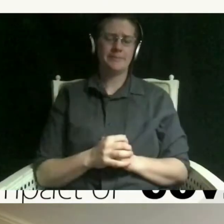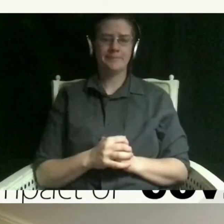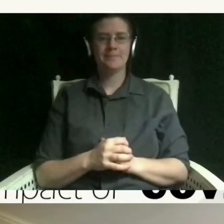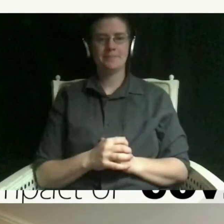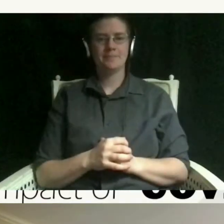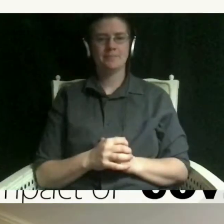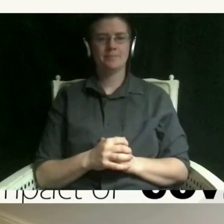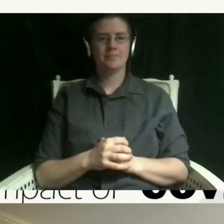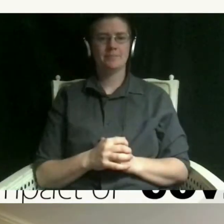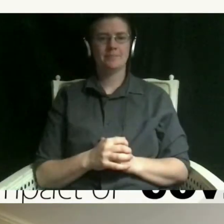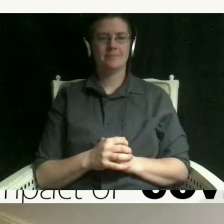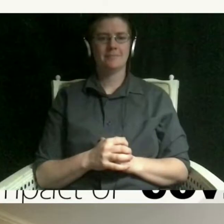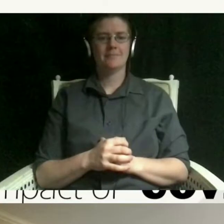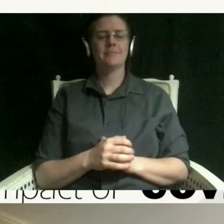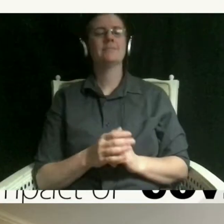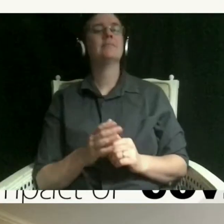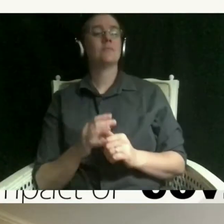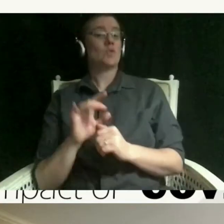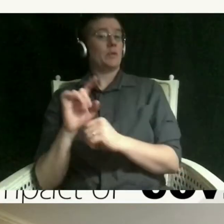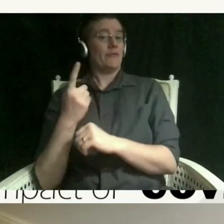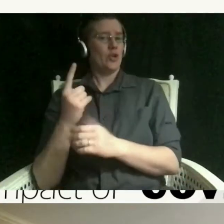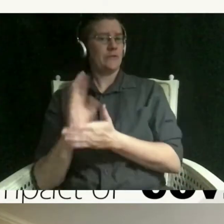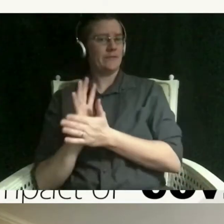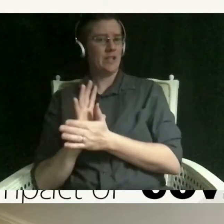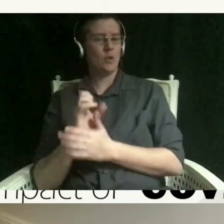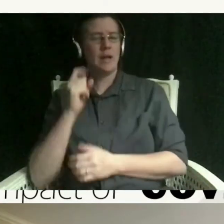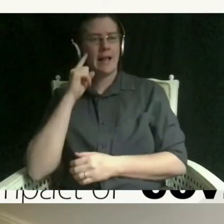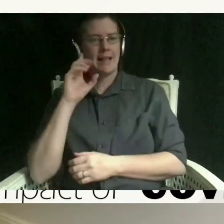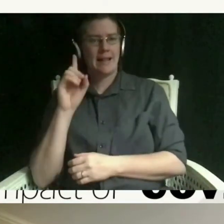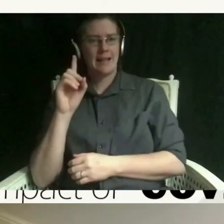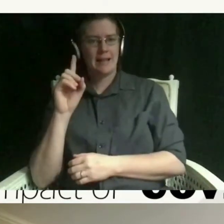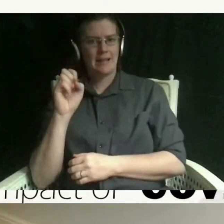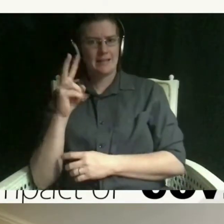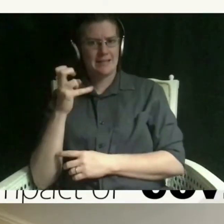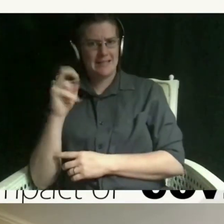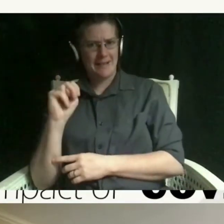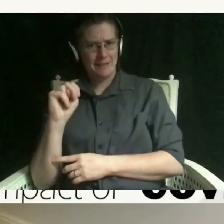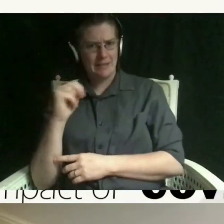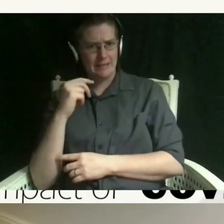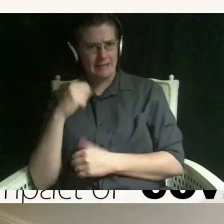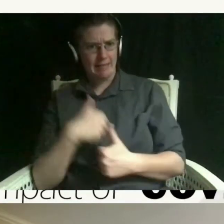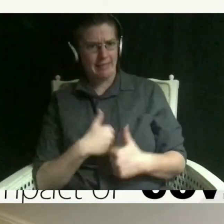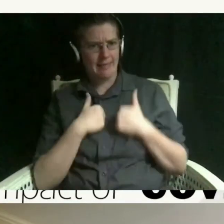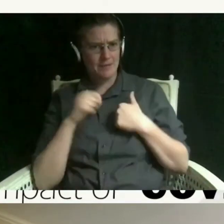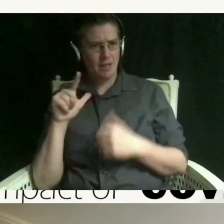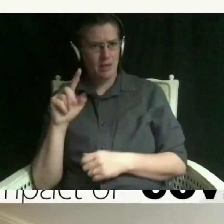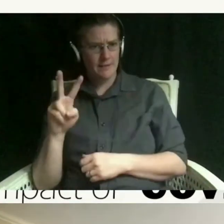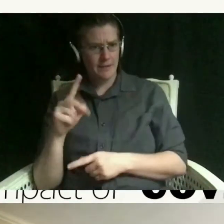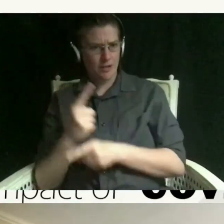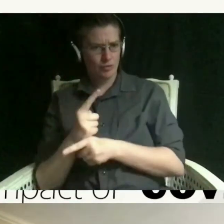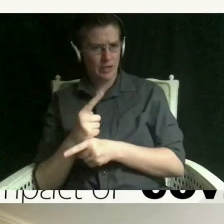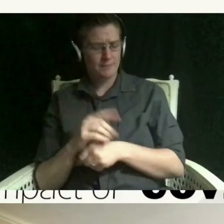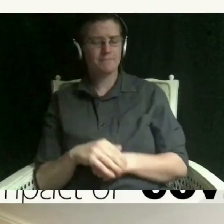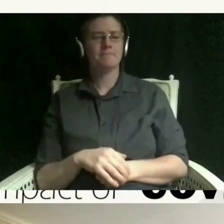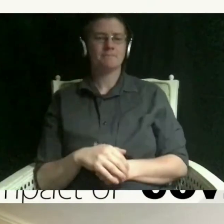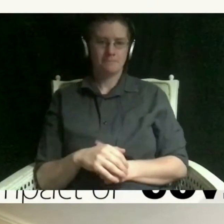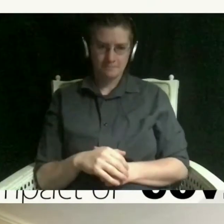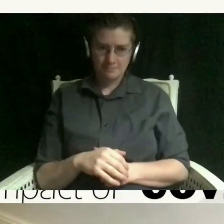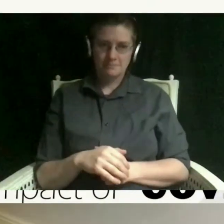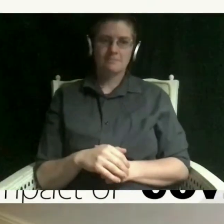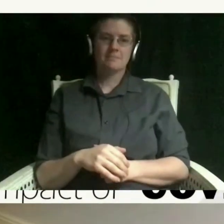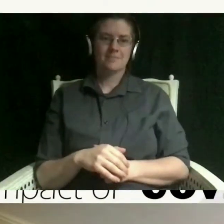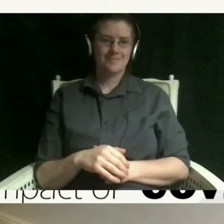right so that was the first video and i believe devon lives in las vegas right yes wow this